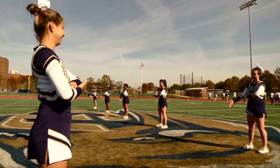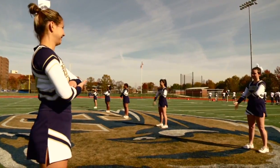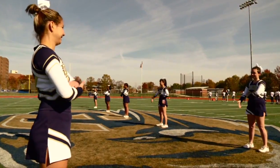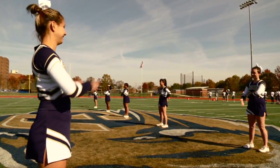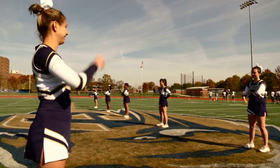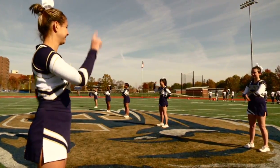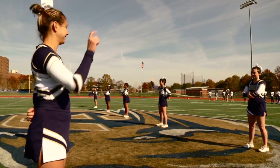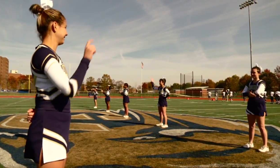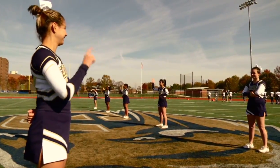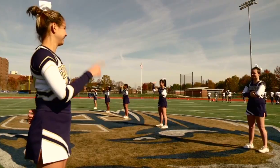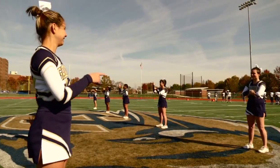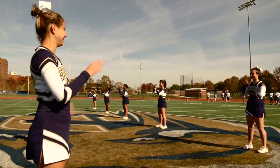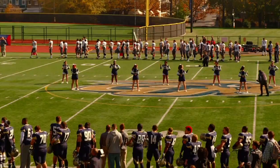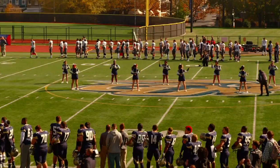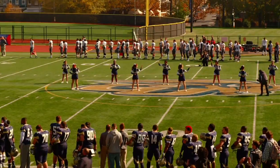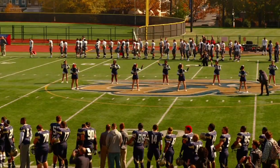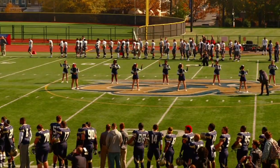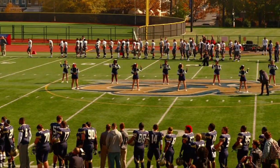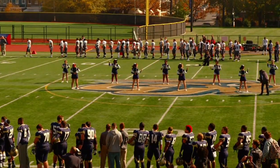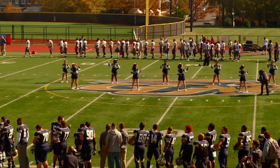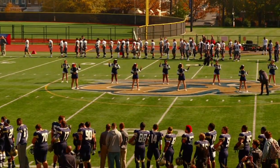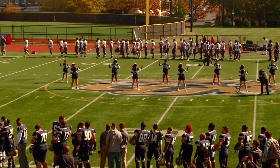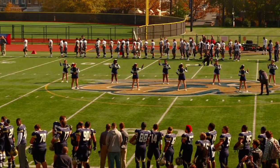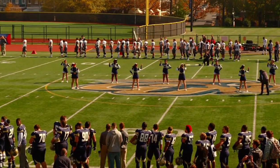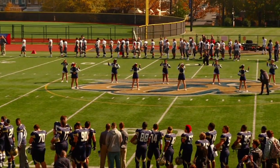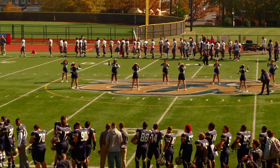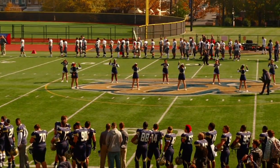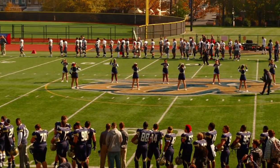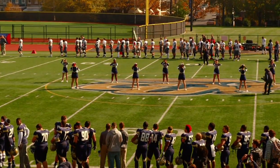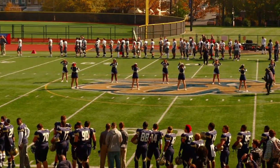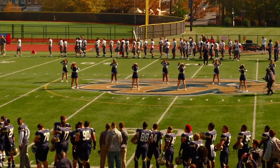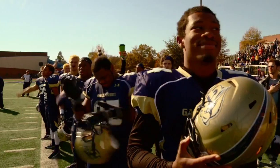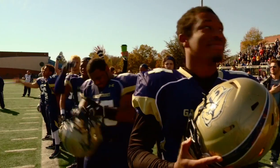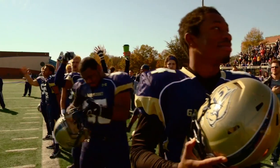But because there is no place in the world like it.